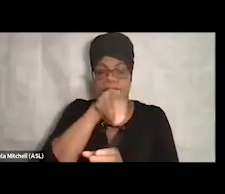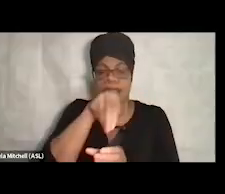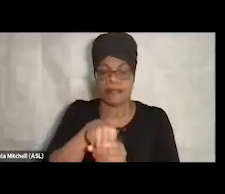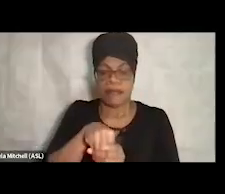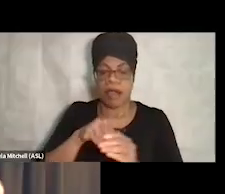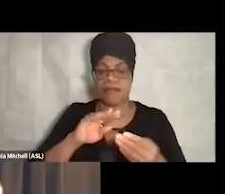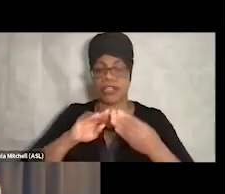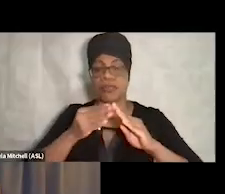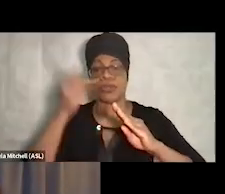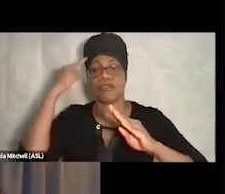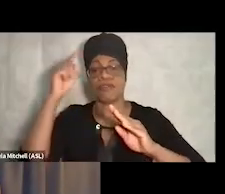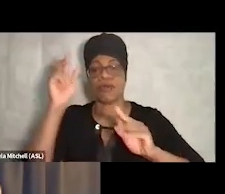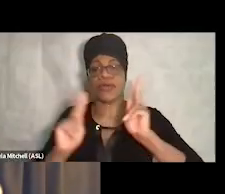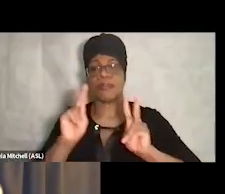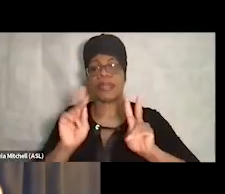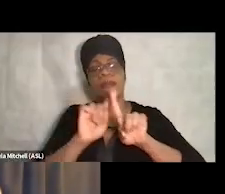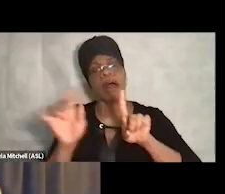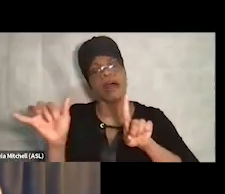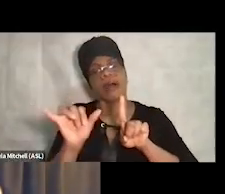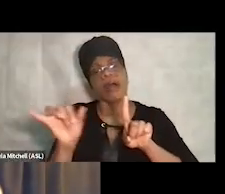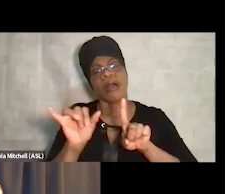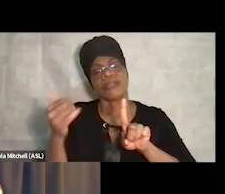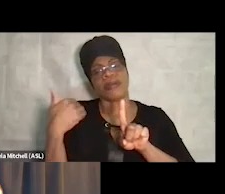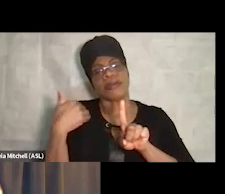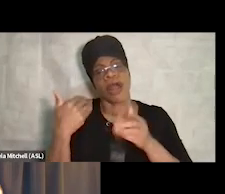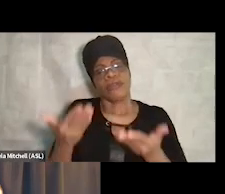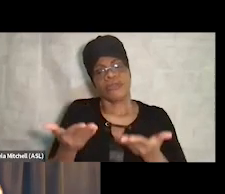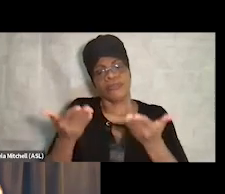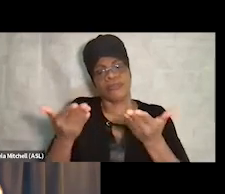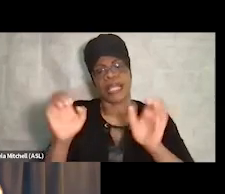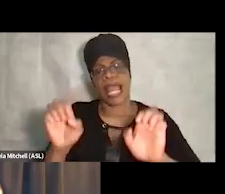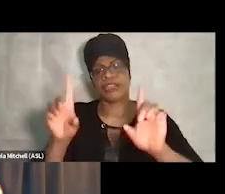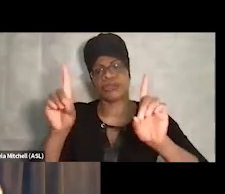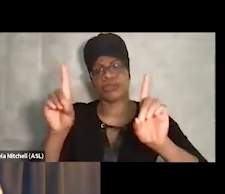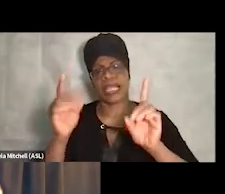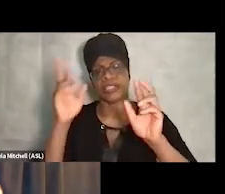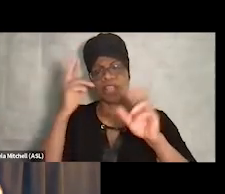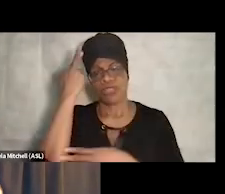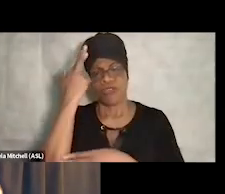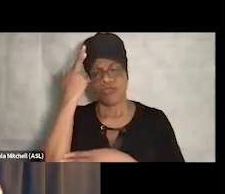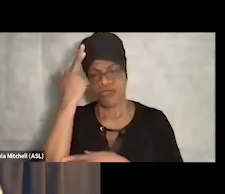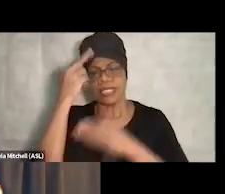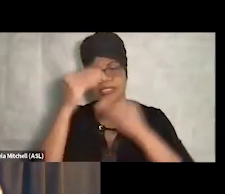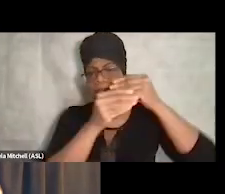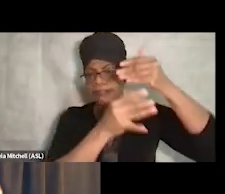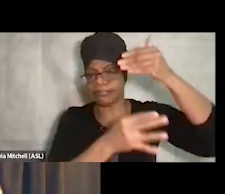but also to bring education on the reason for homelessness and trauma-informed interactions